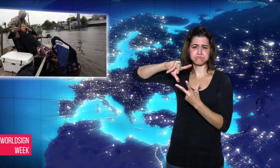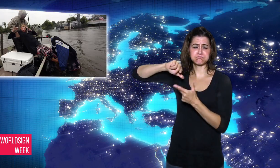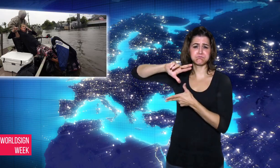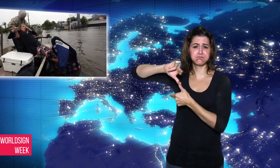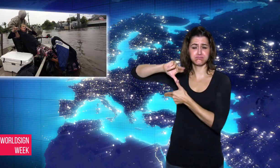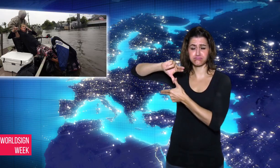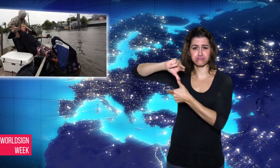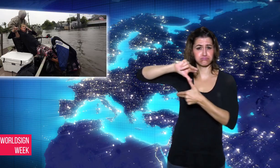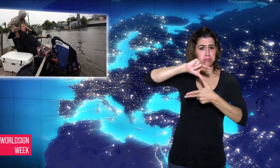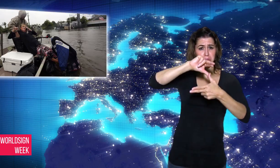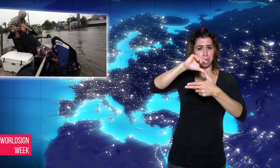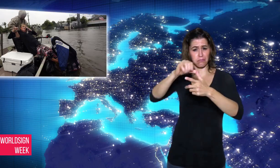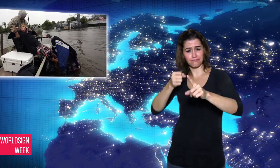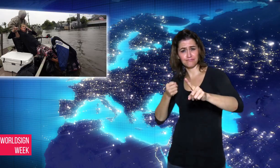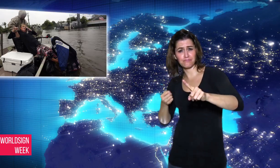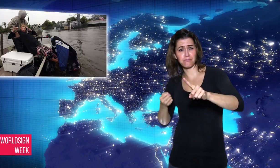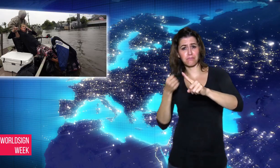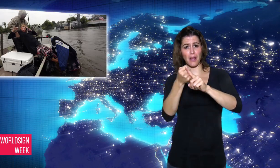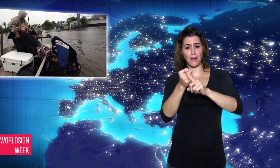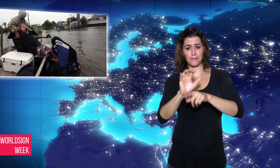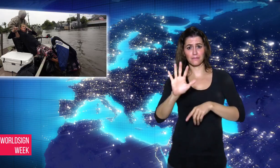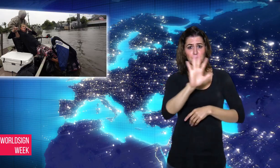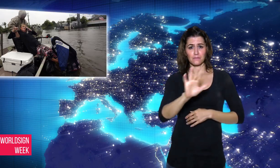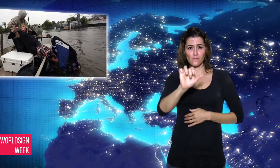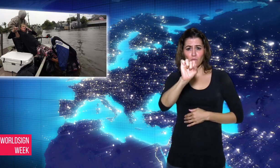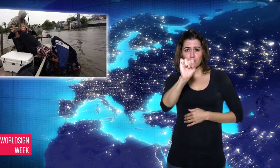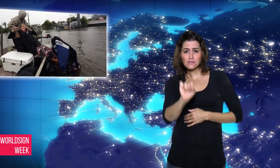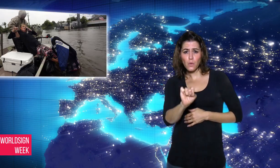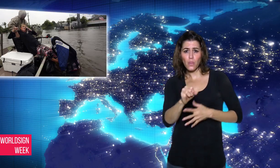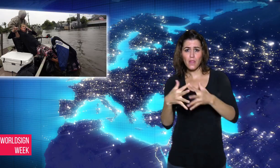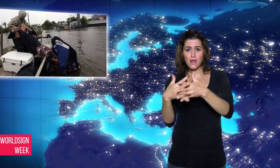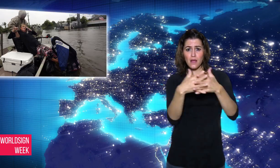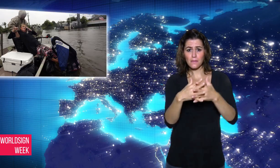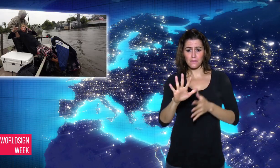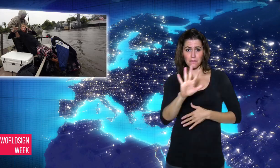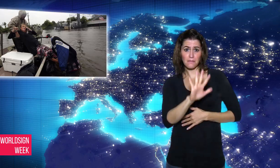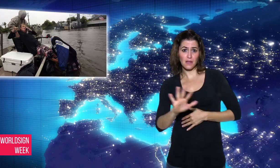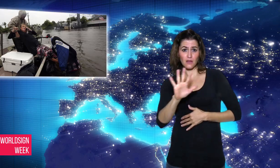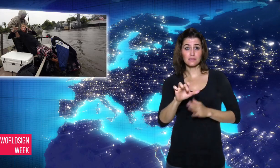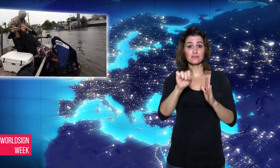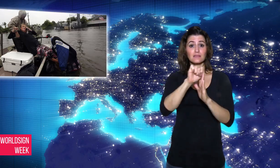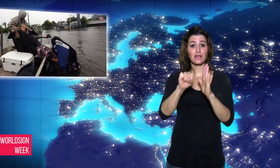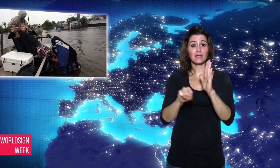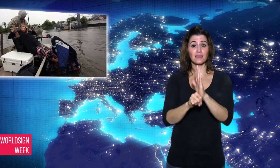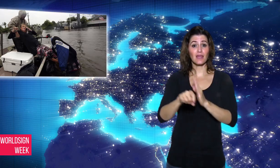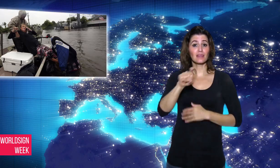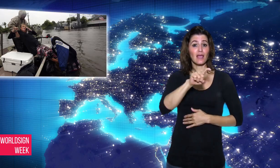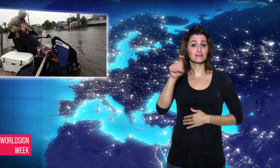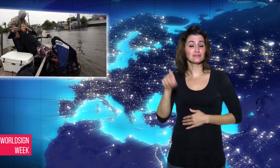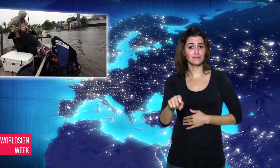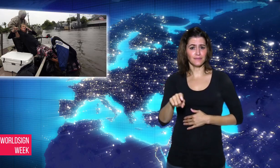state of Texas hard, especially the city of Houston.